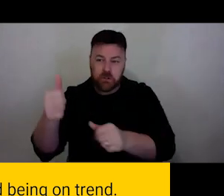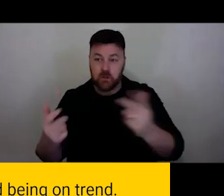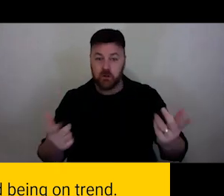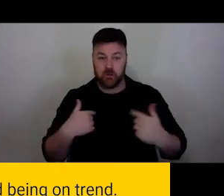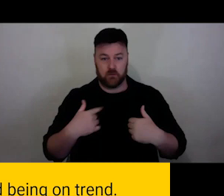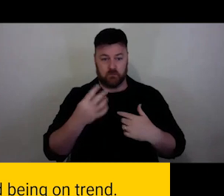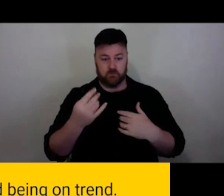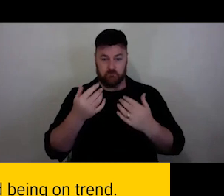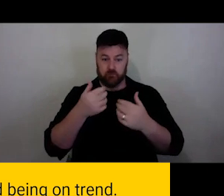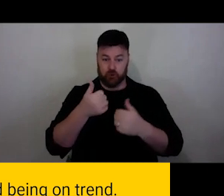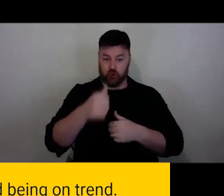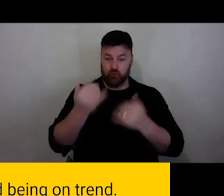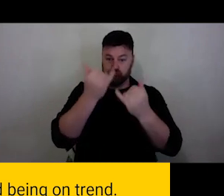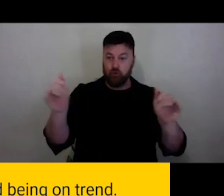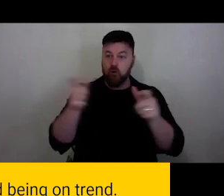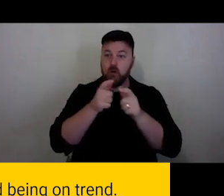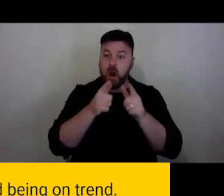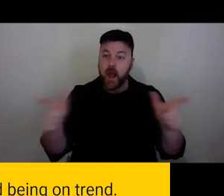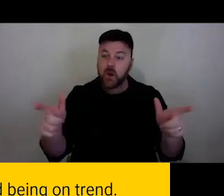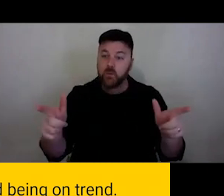Do with make room to ask questions?